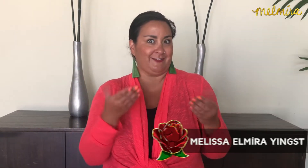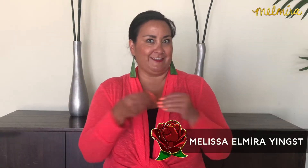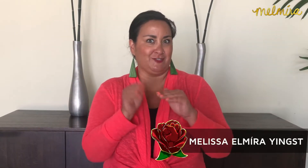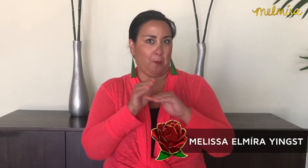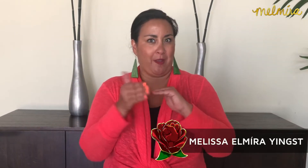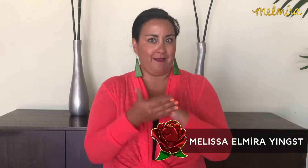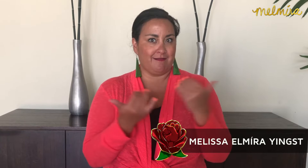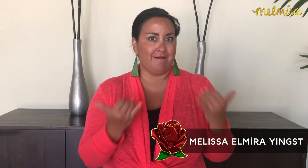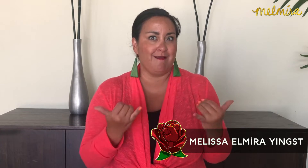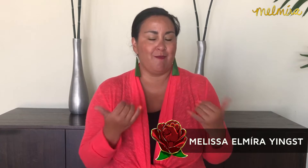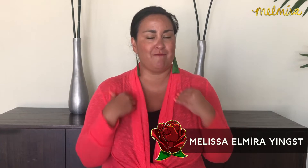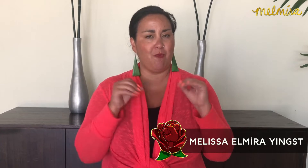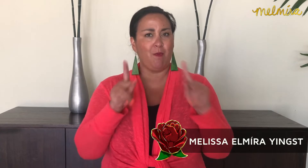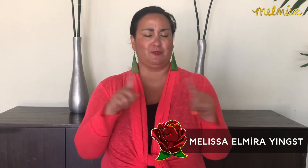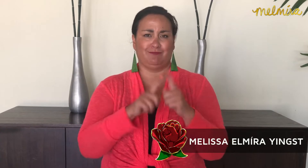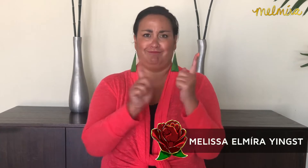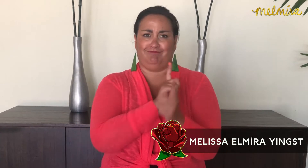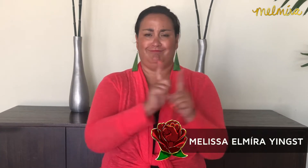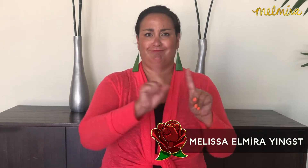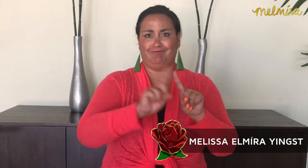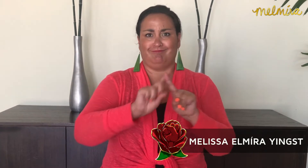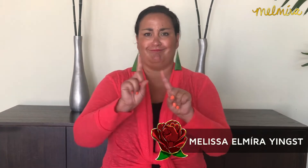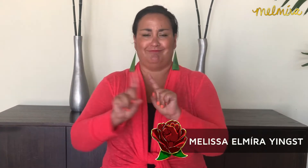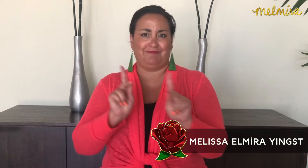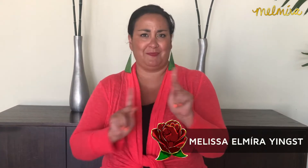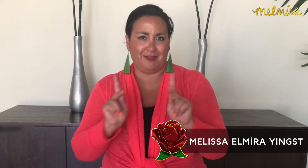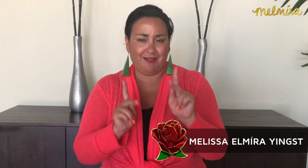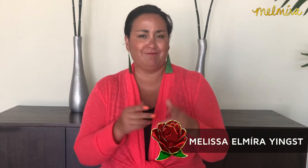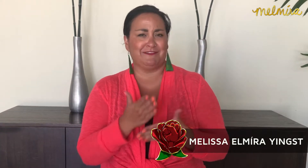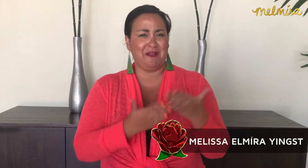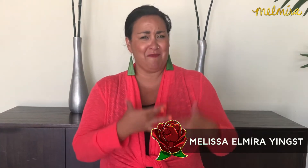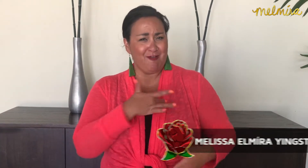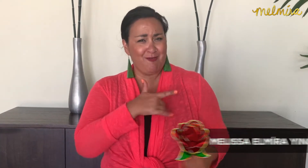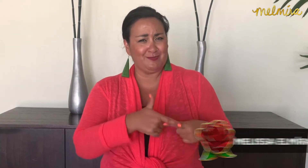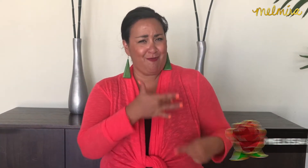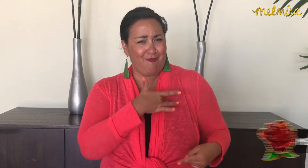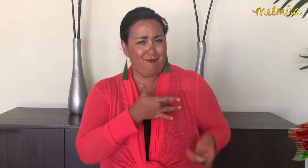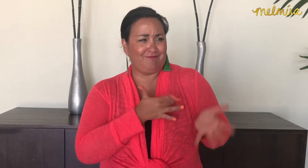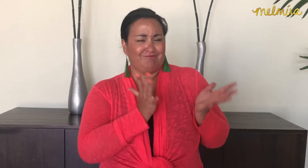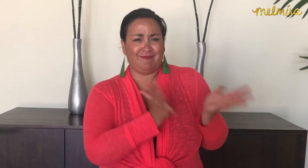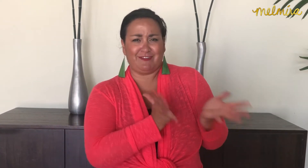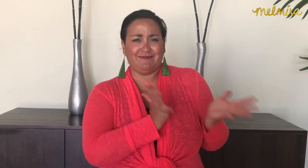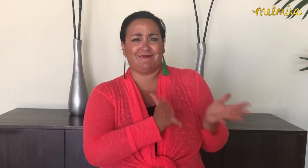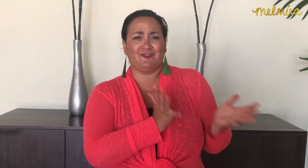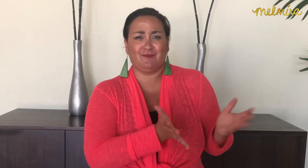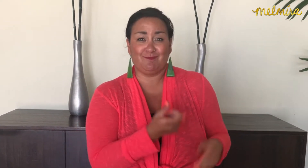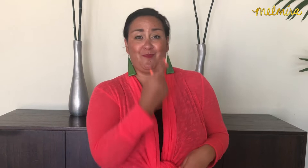I am here in Jamaica right now. I had the opportunity to sit down and have some serious heart to heart conversations.